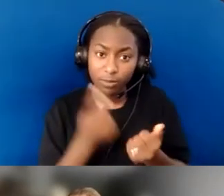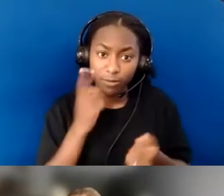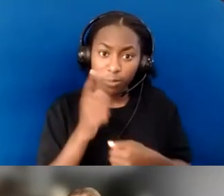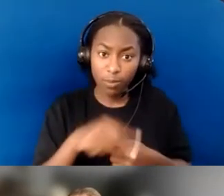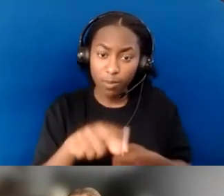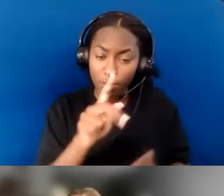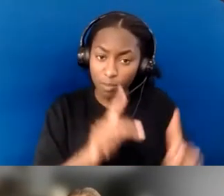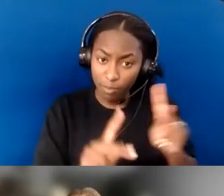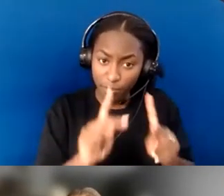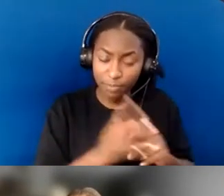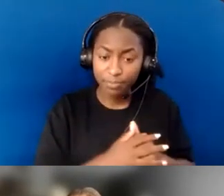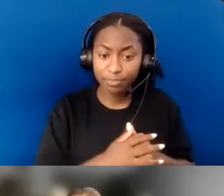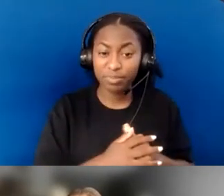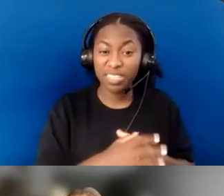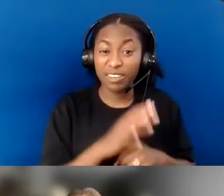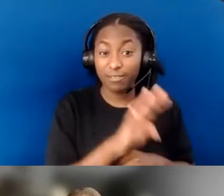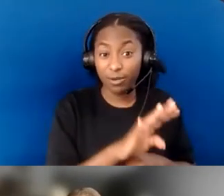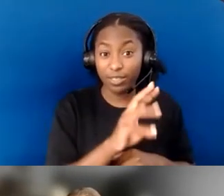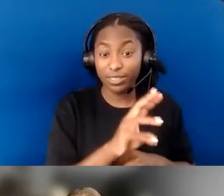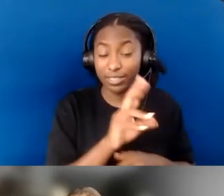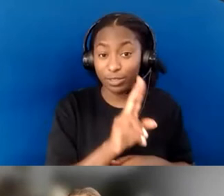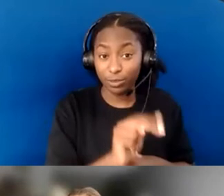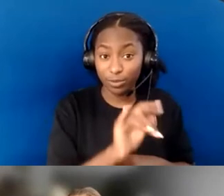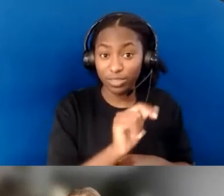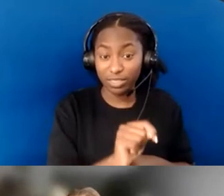but 46 units. Affordable housing.